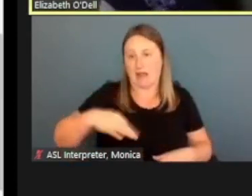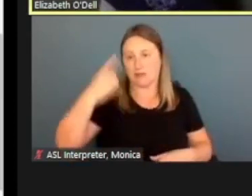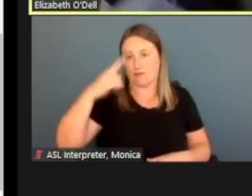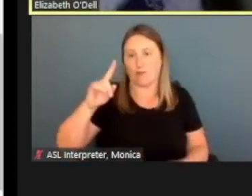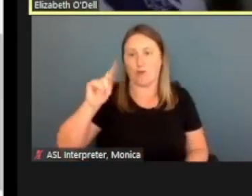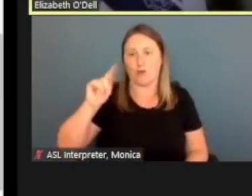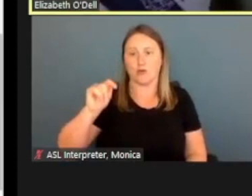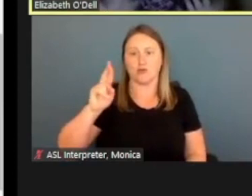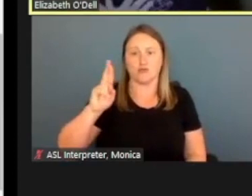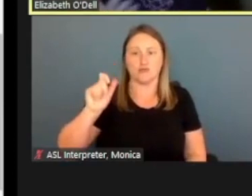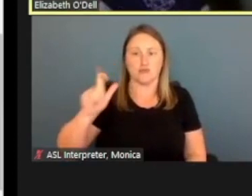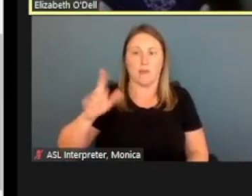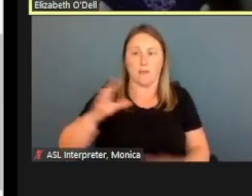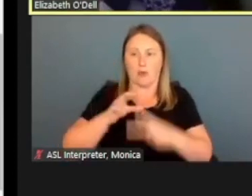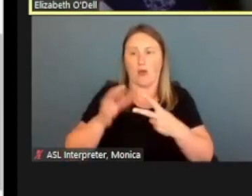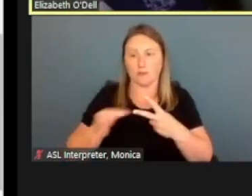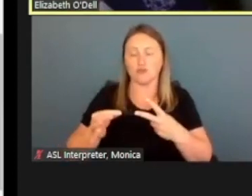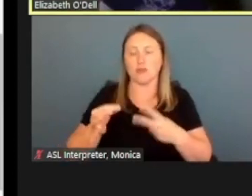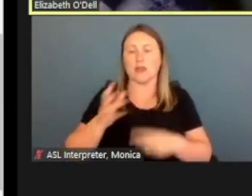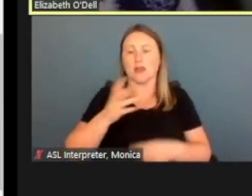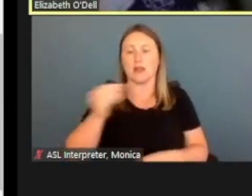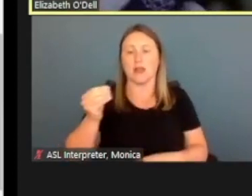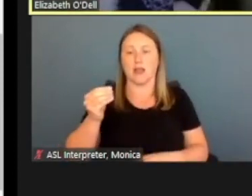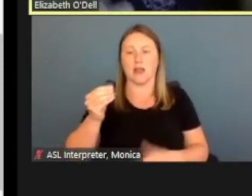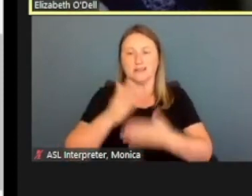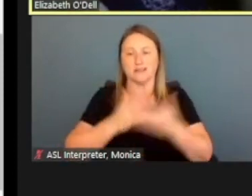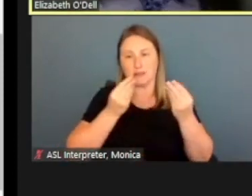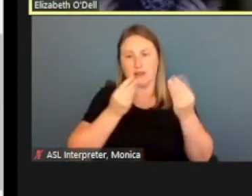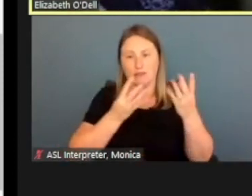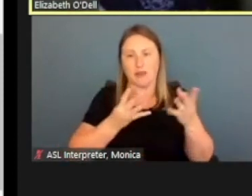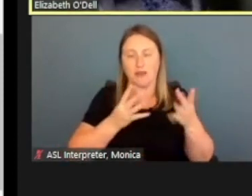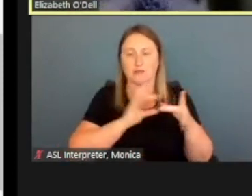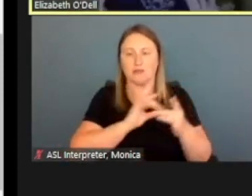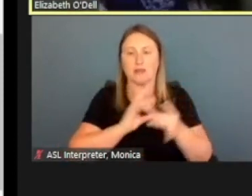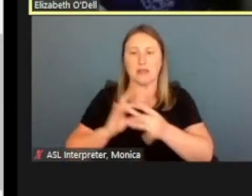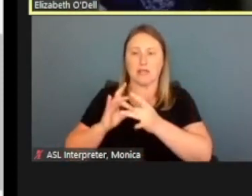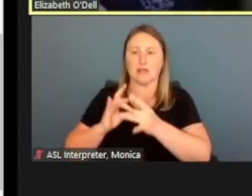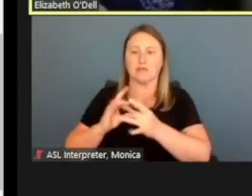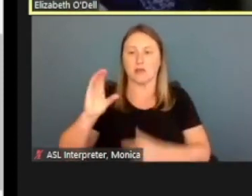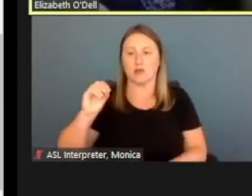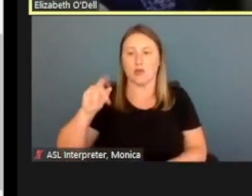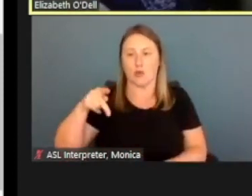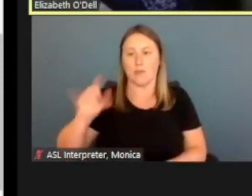But also there's some information that's related to copays for their Medicaid eligibility.